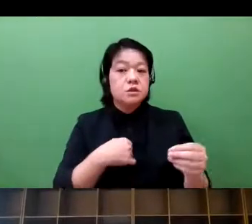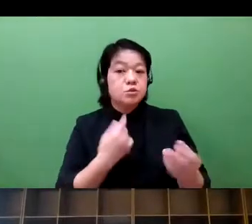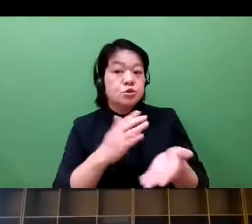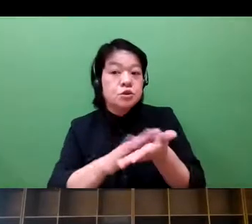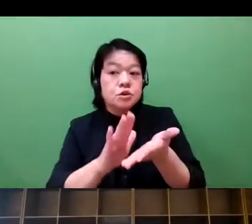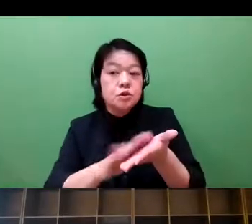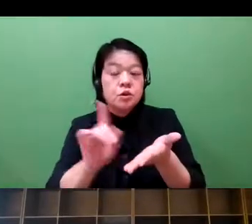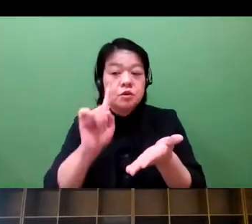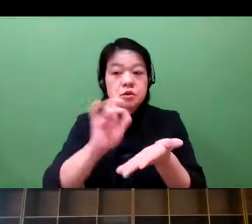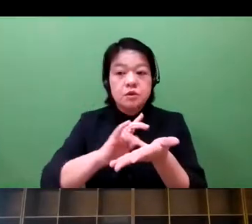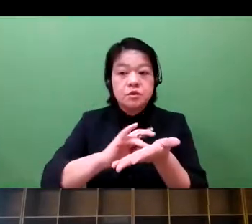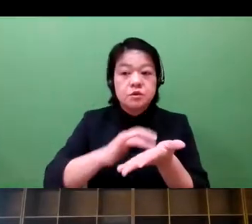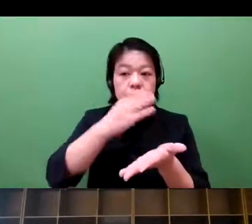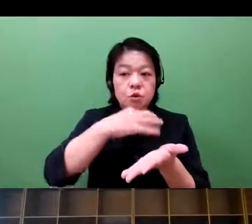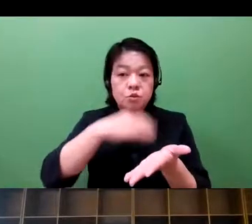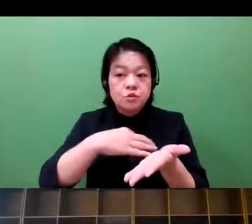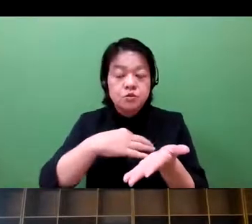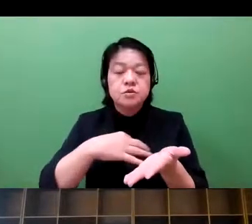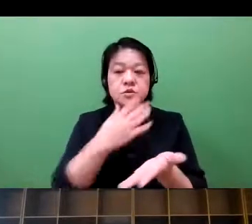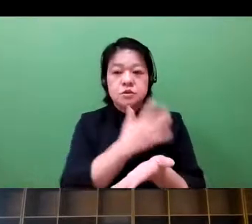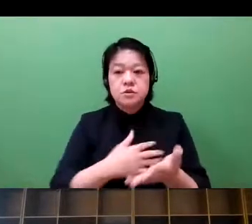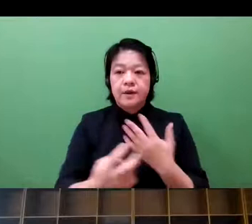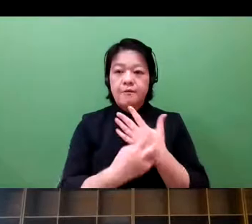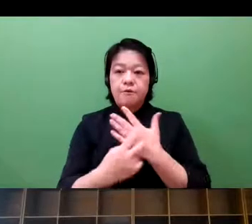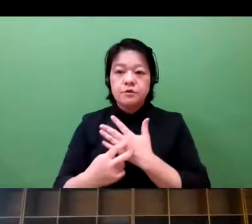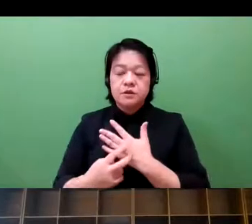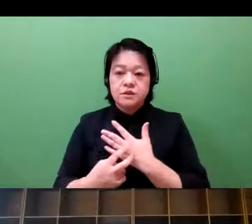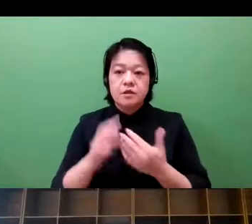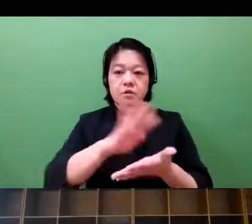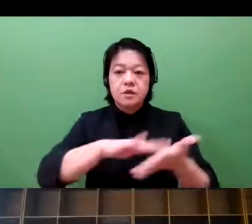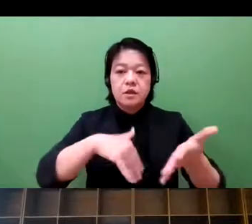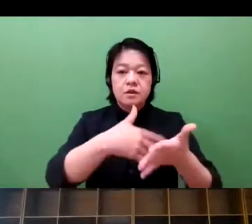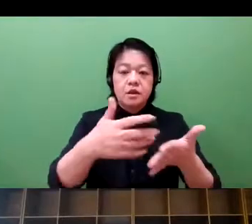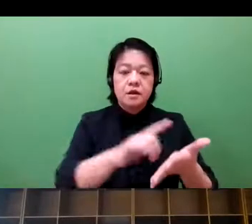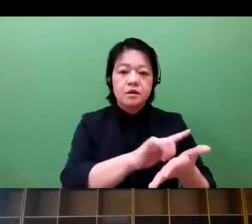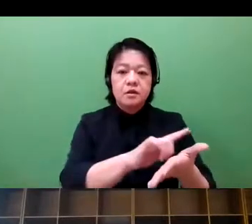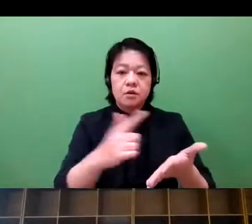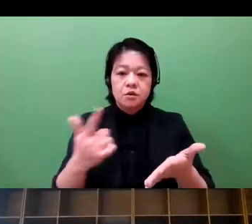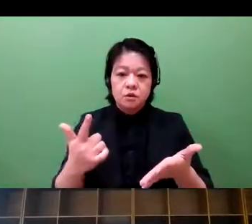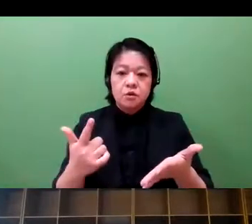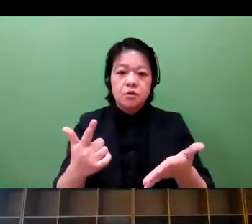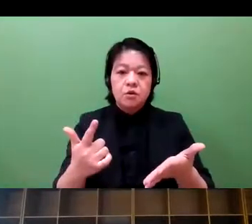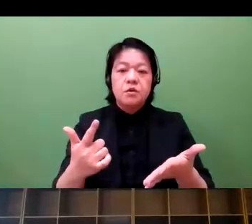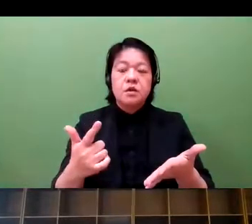of the guidance of national government, individual will be able to control